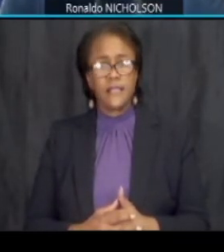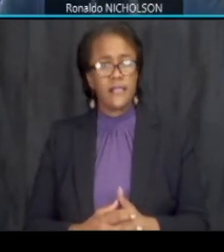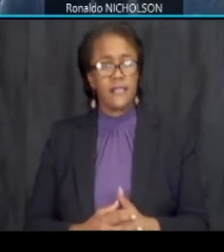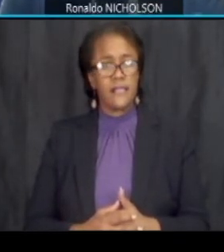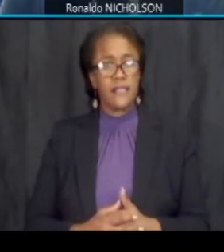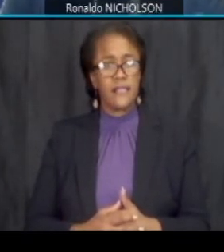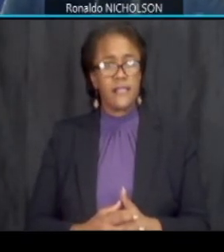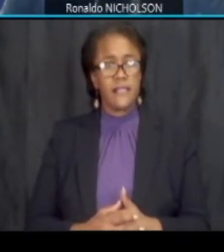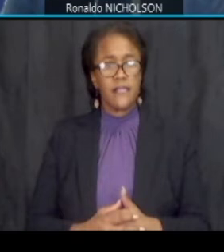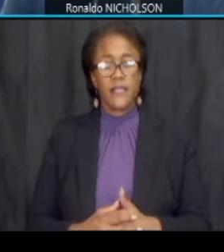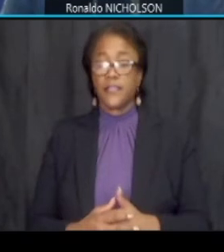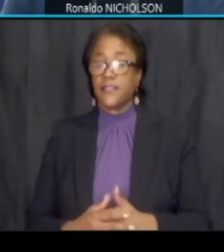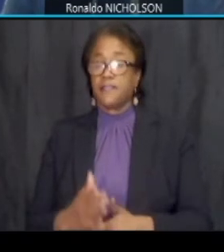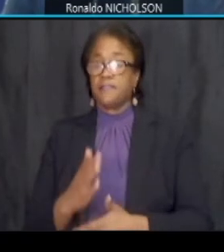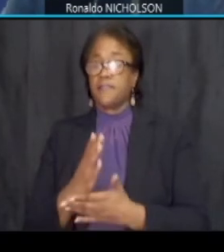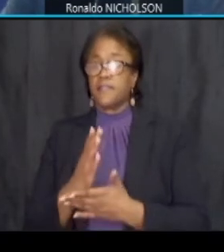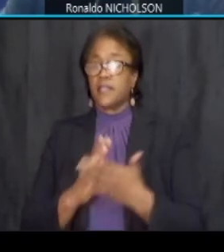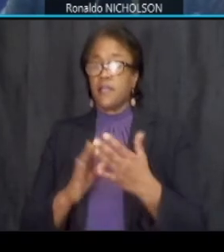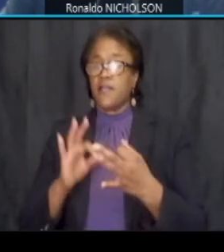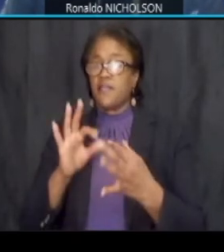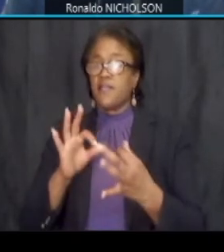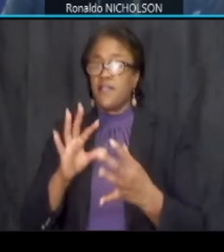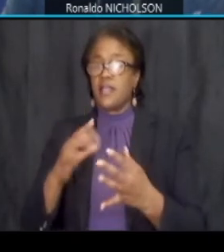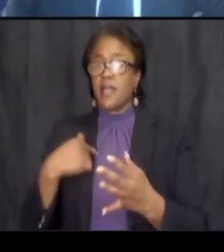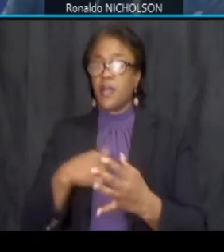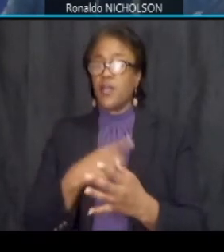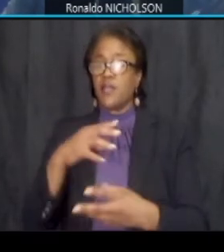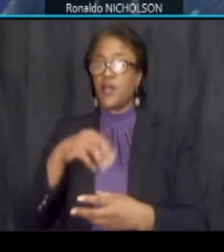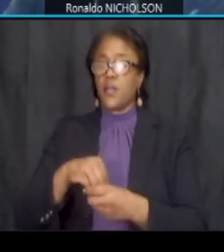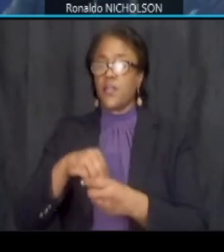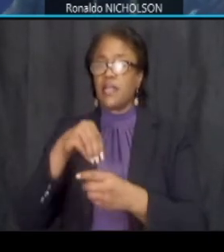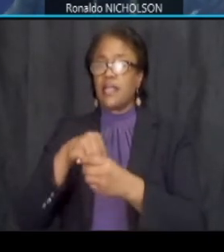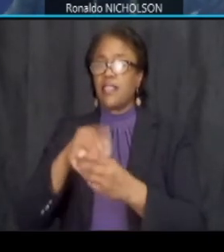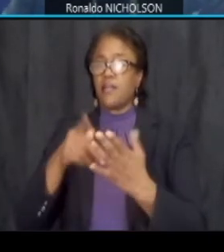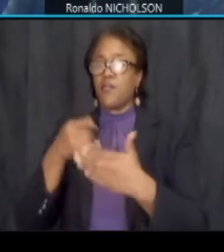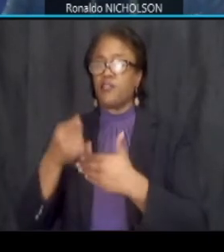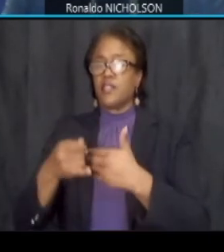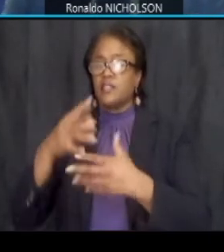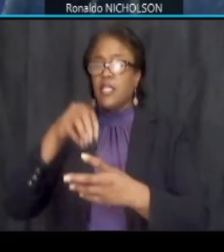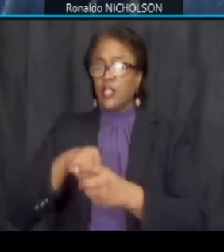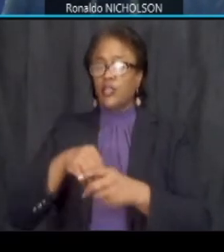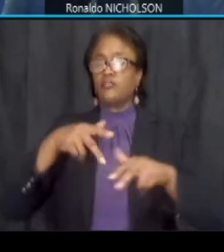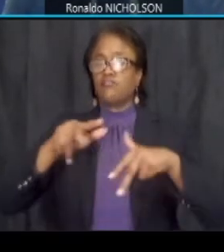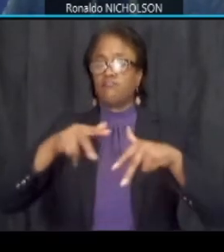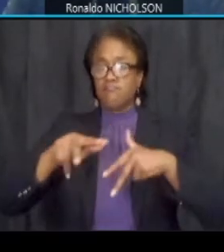engagement and incorporated into the project has included pedestrian safety at the intersections